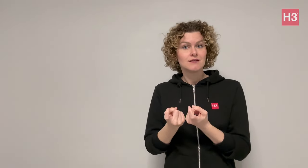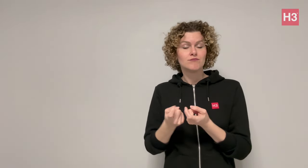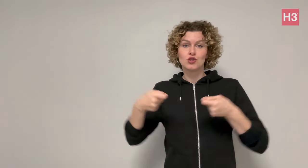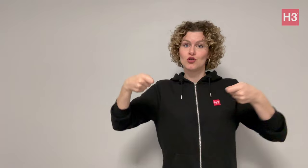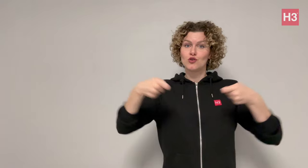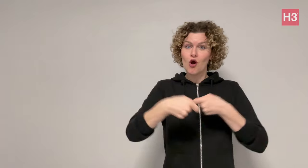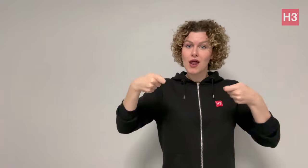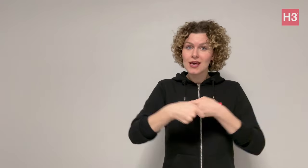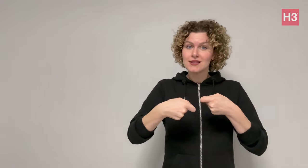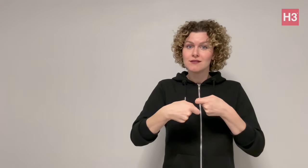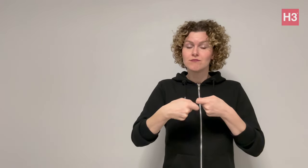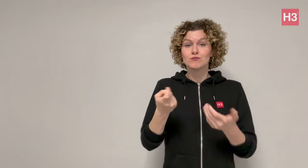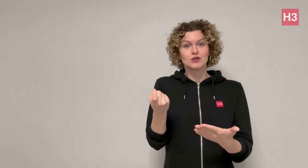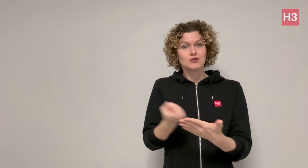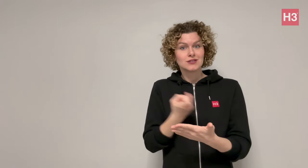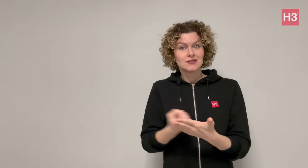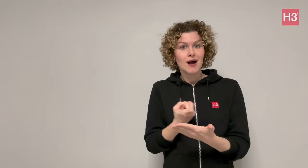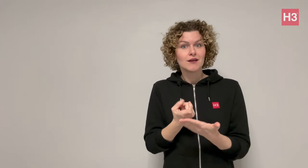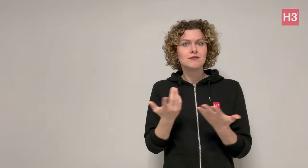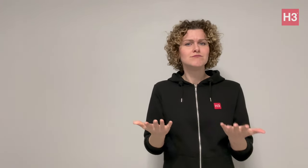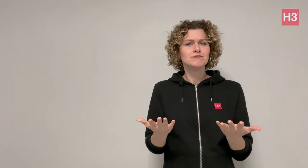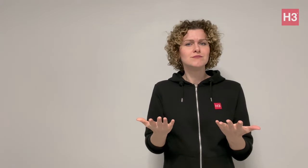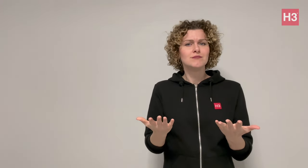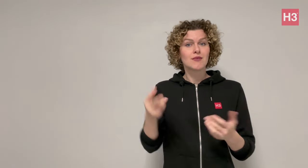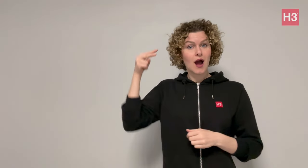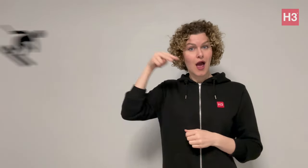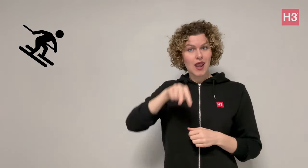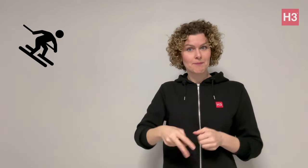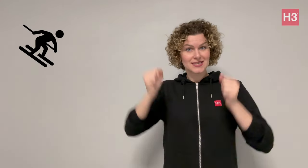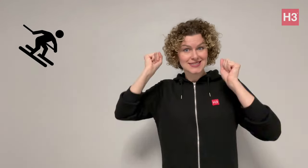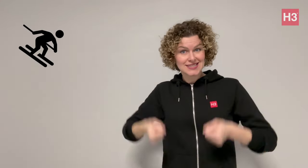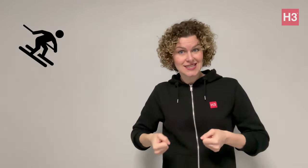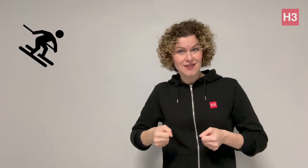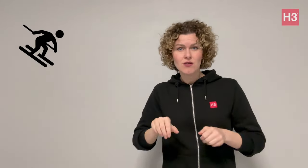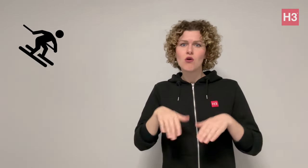skiing? Curling or ice hockey? Which one? Alpine skiing or ice